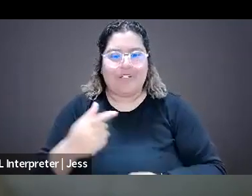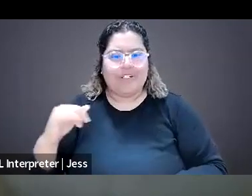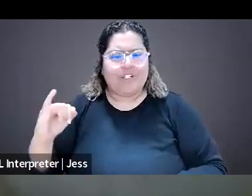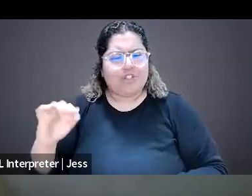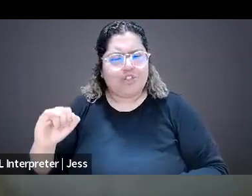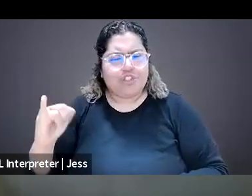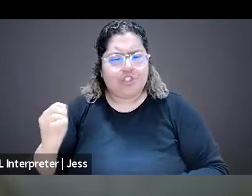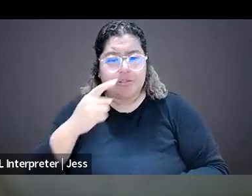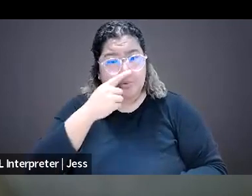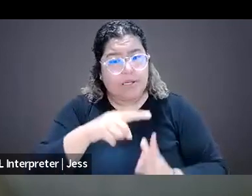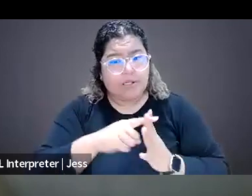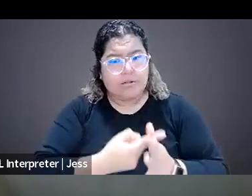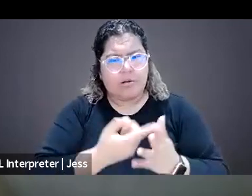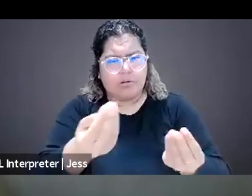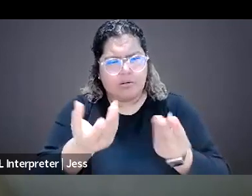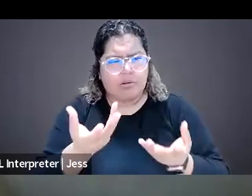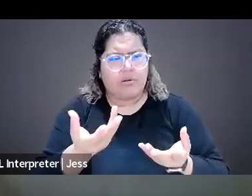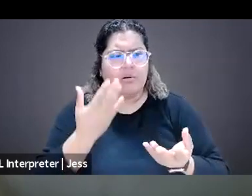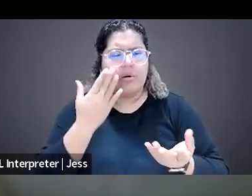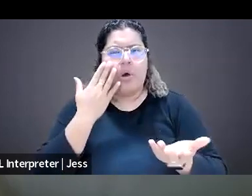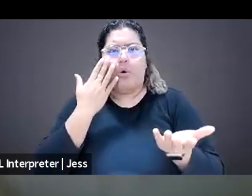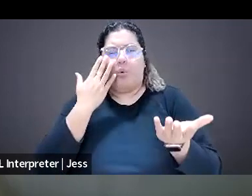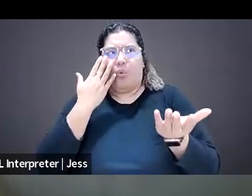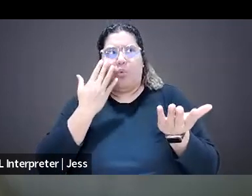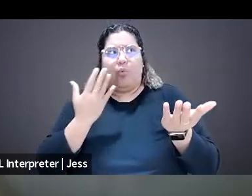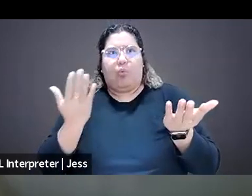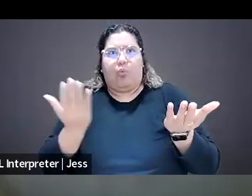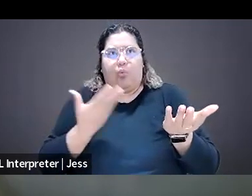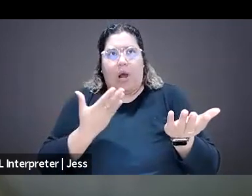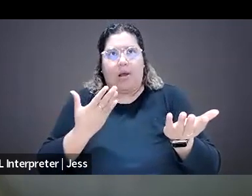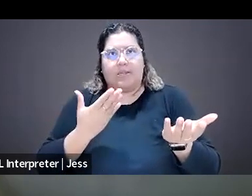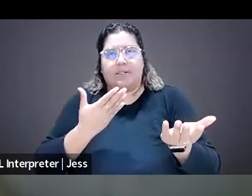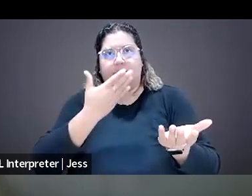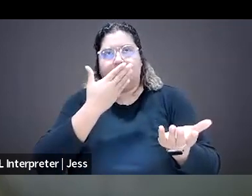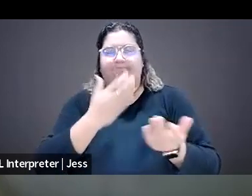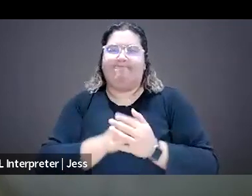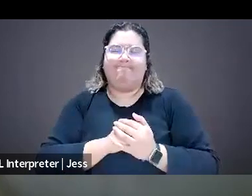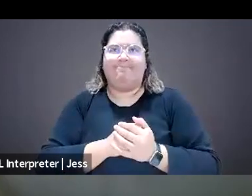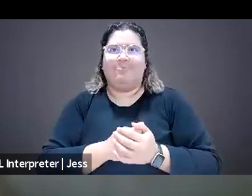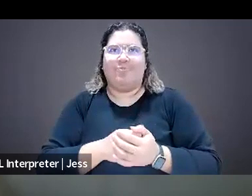a little bit about what actually is sort of good. What should newsrooms be doing instead